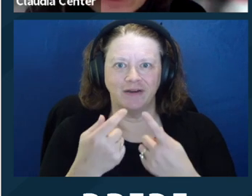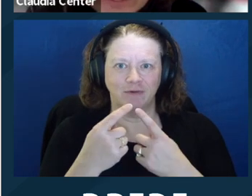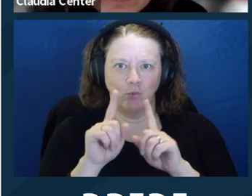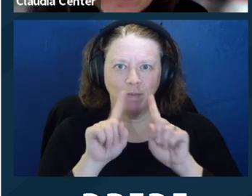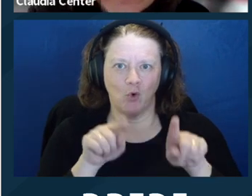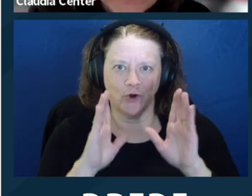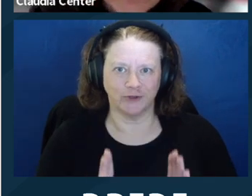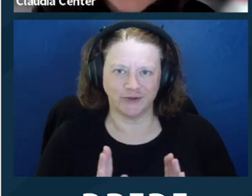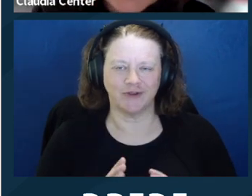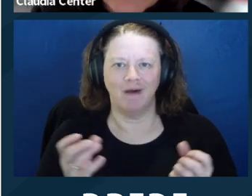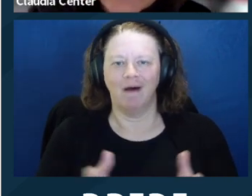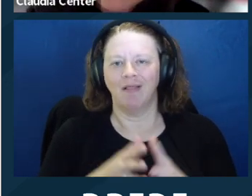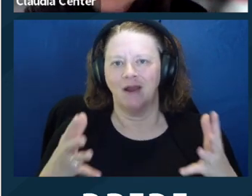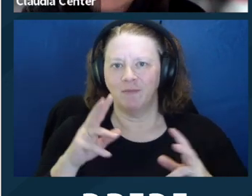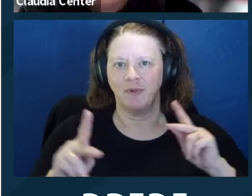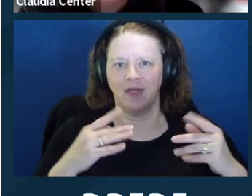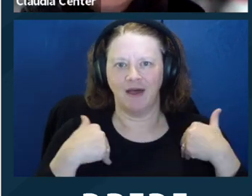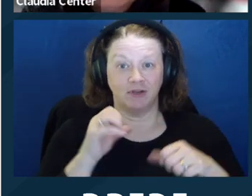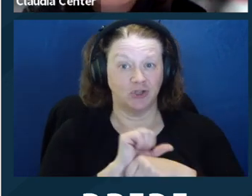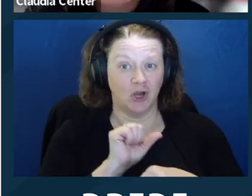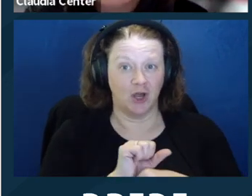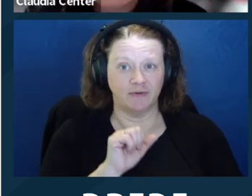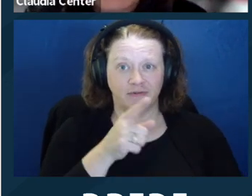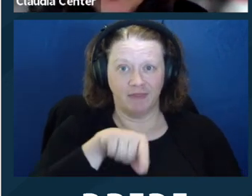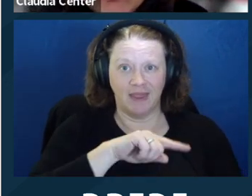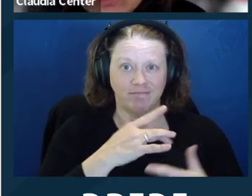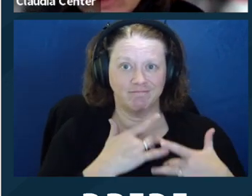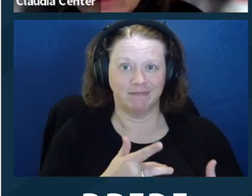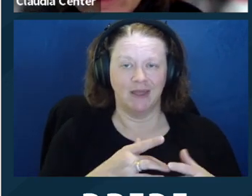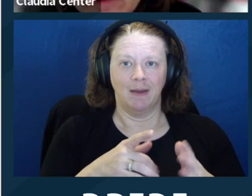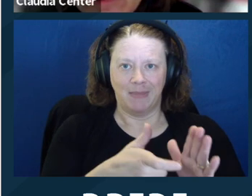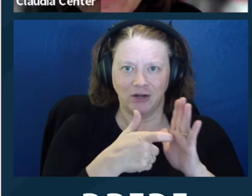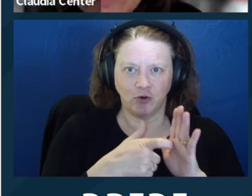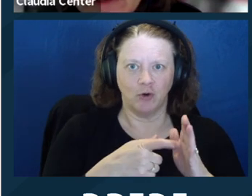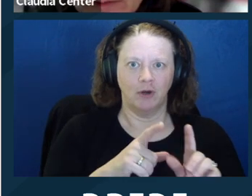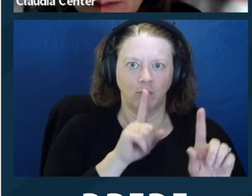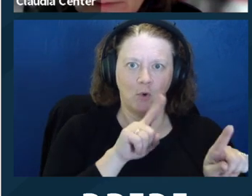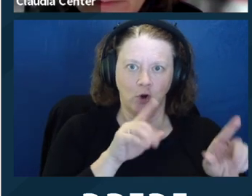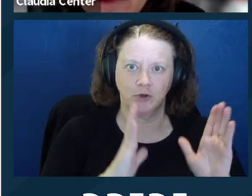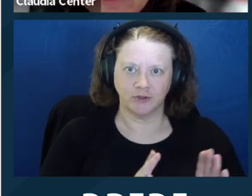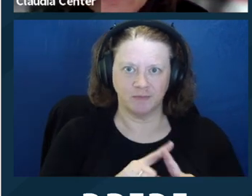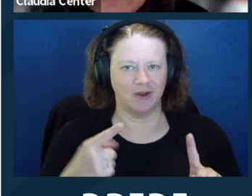But in any event, when you look at the model rule, there are some comments that are still